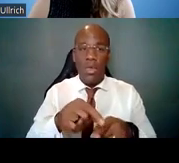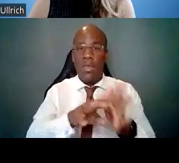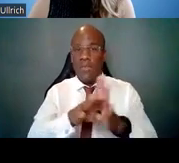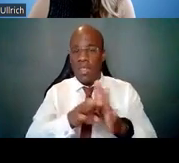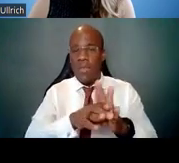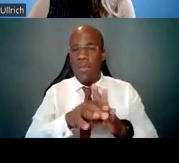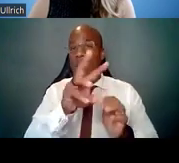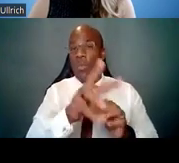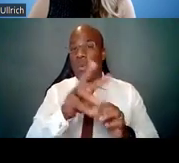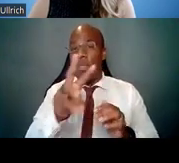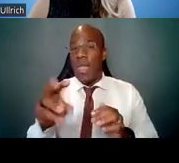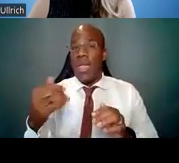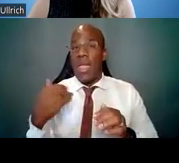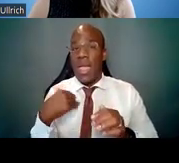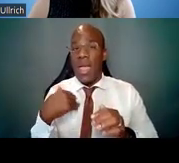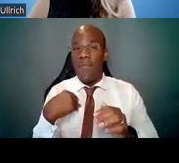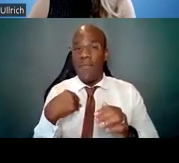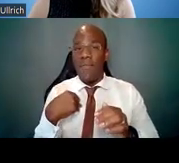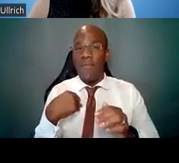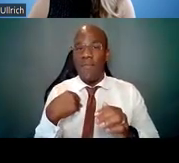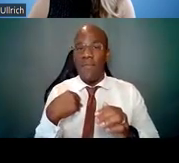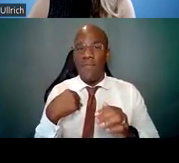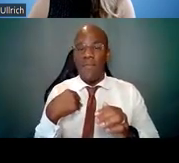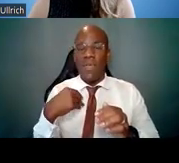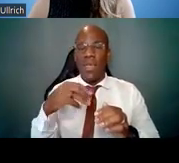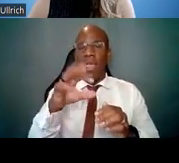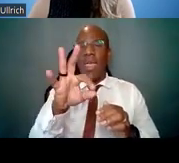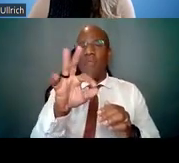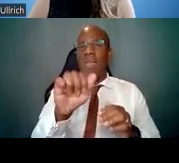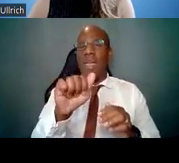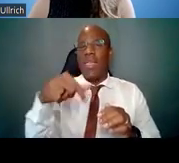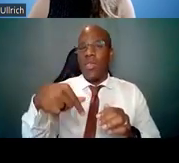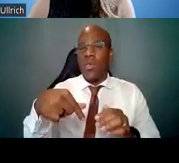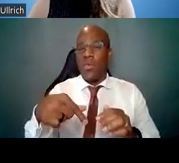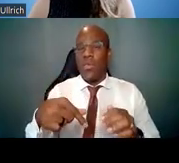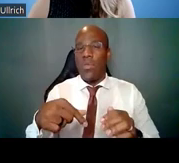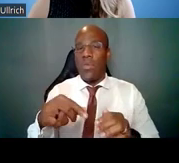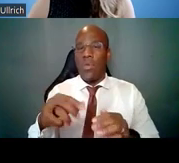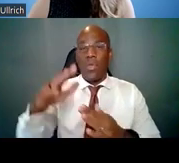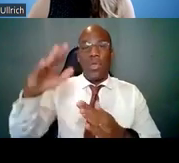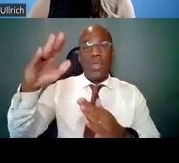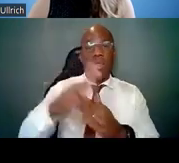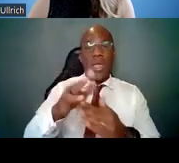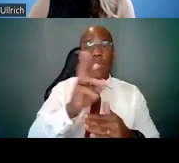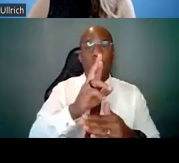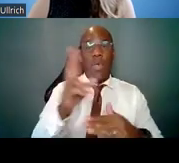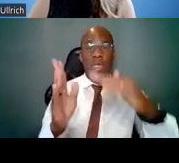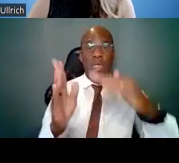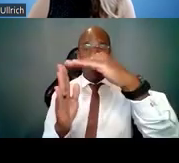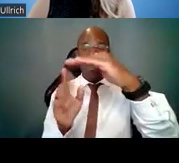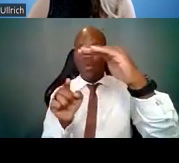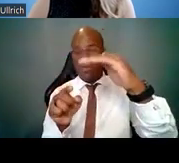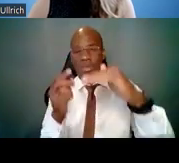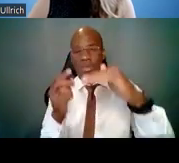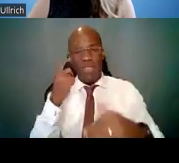right hand corner of the website. There are specific FAQs that have to do with diversity,